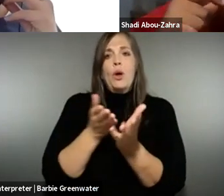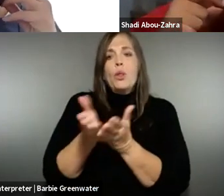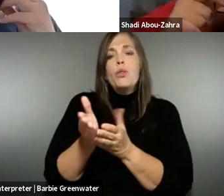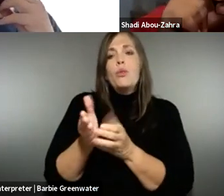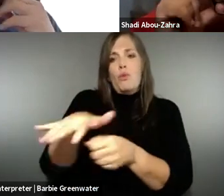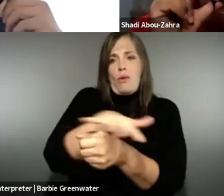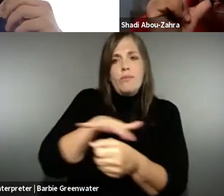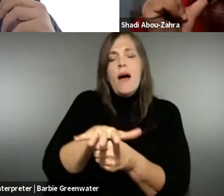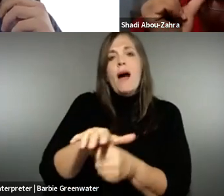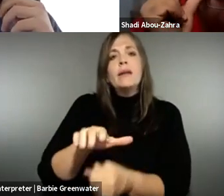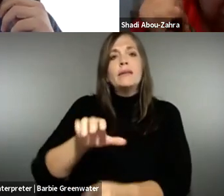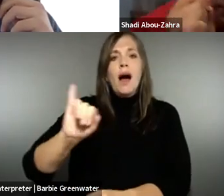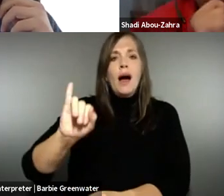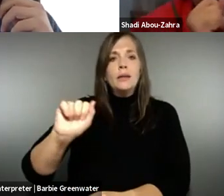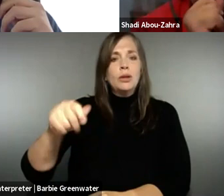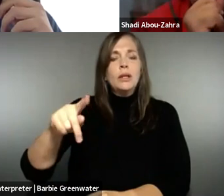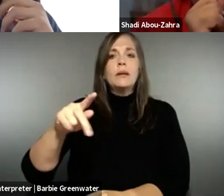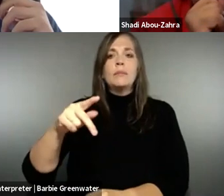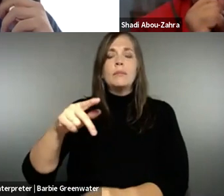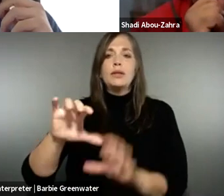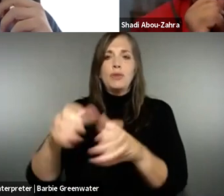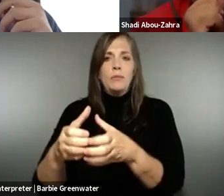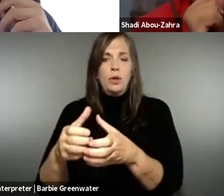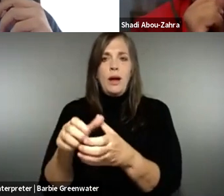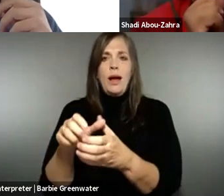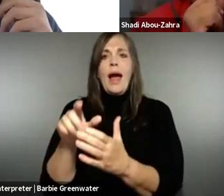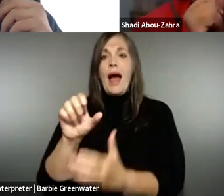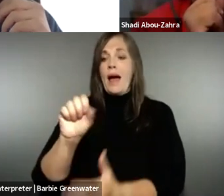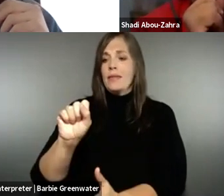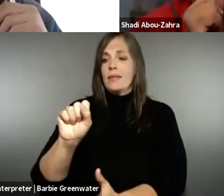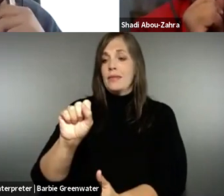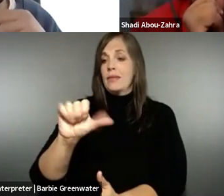see some momentum going on here through the